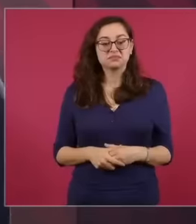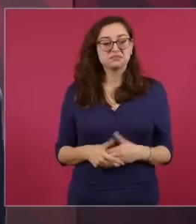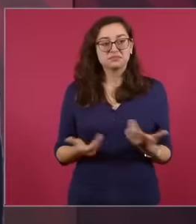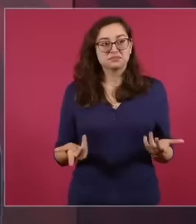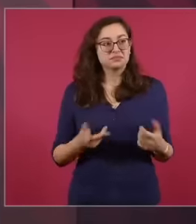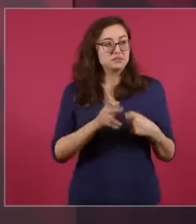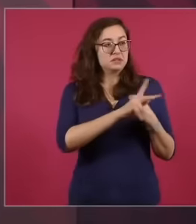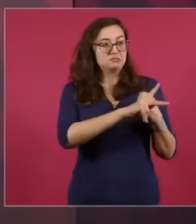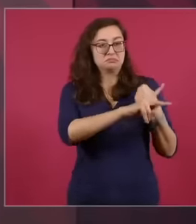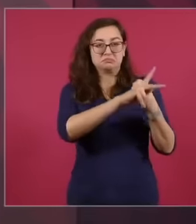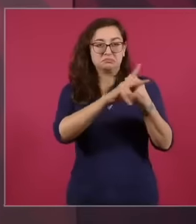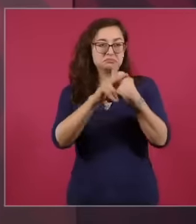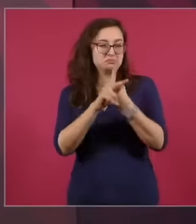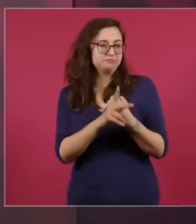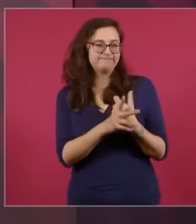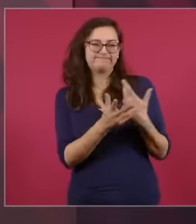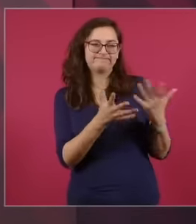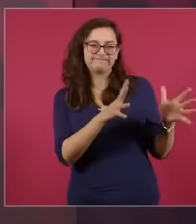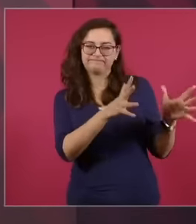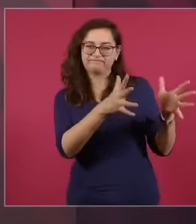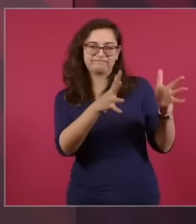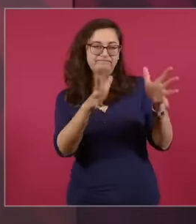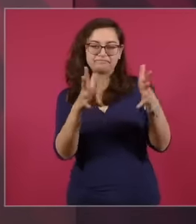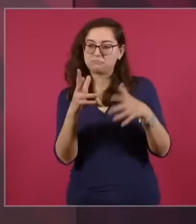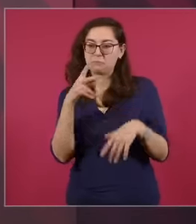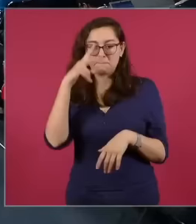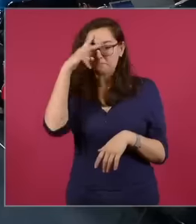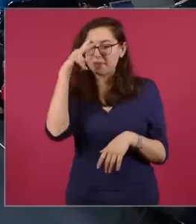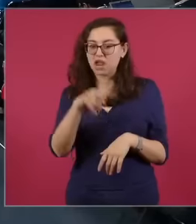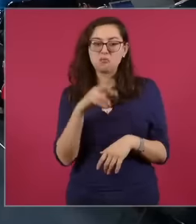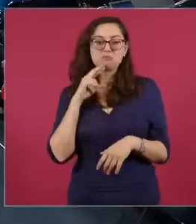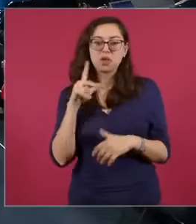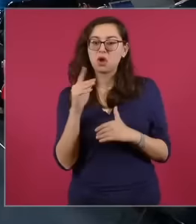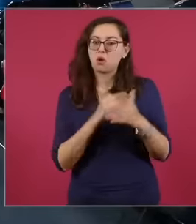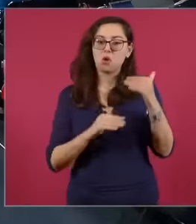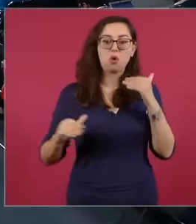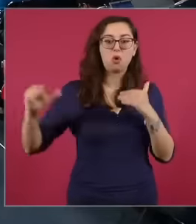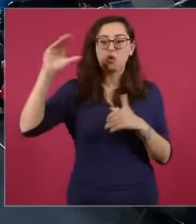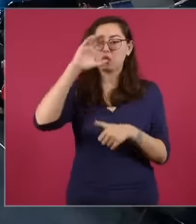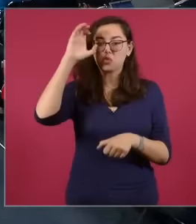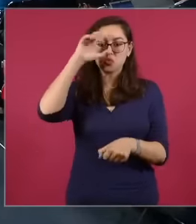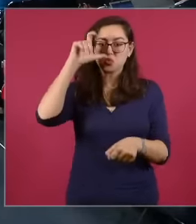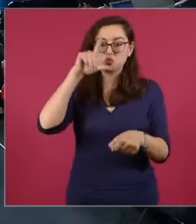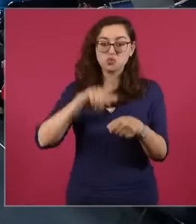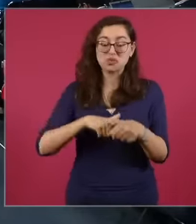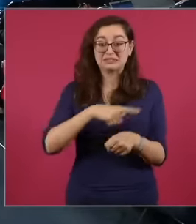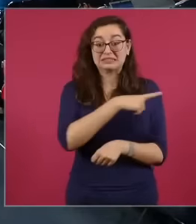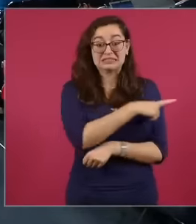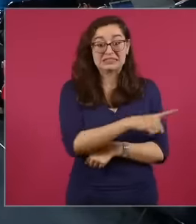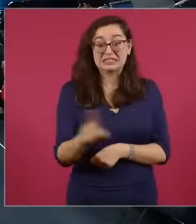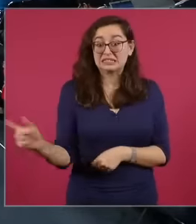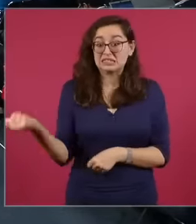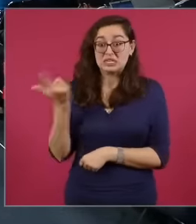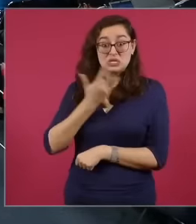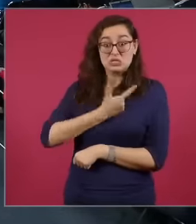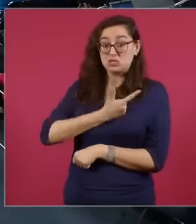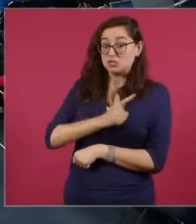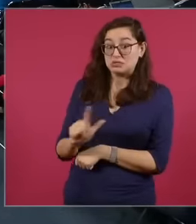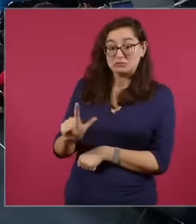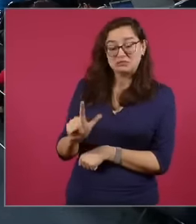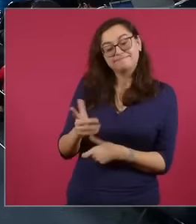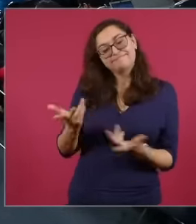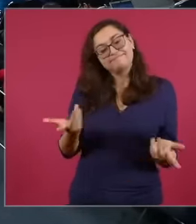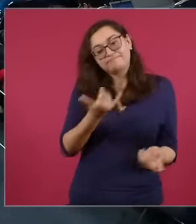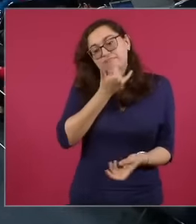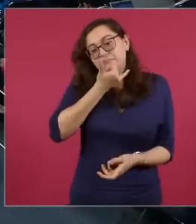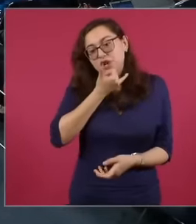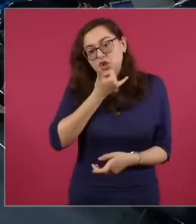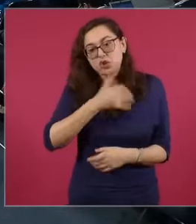don't like it, I apologize, but it's just